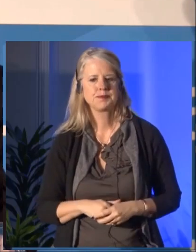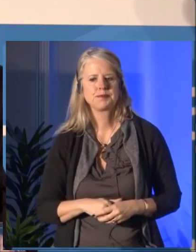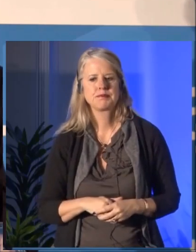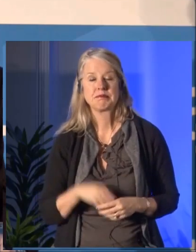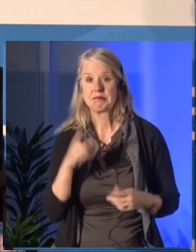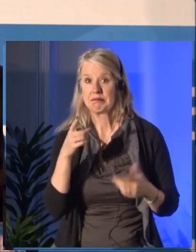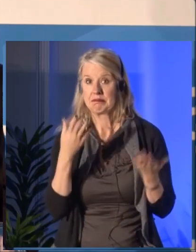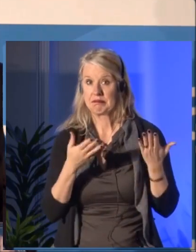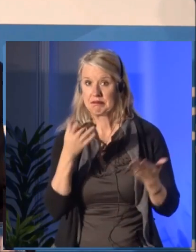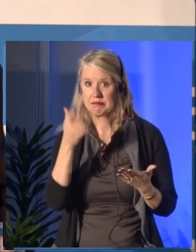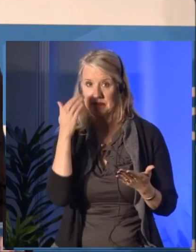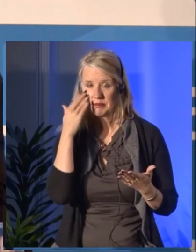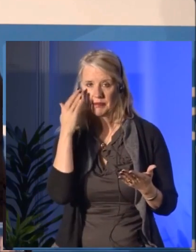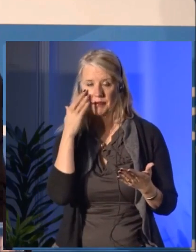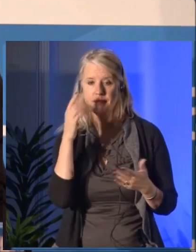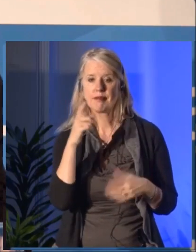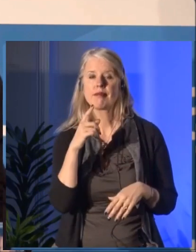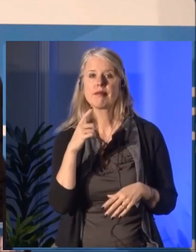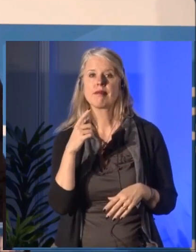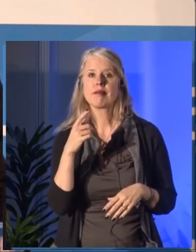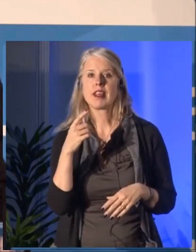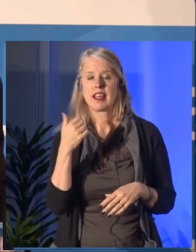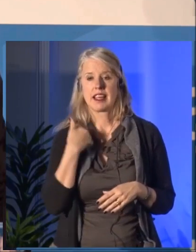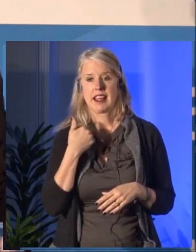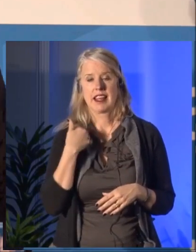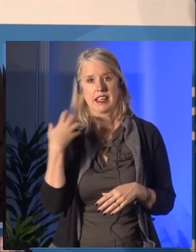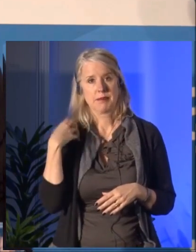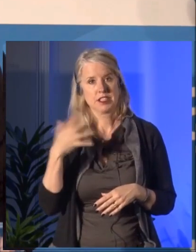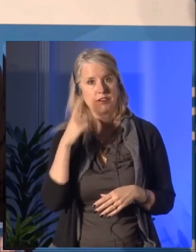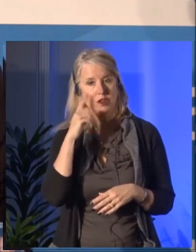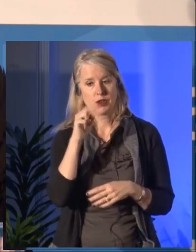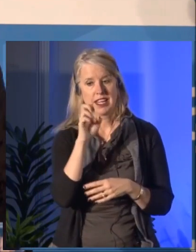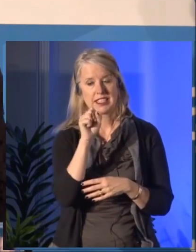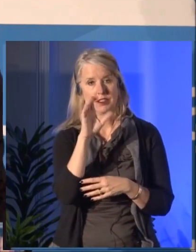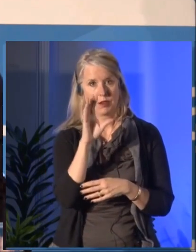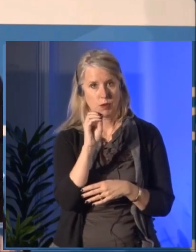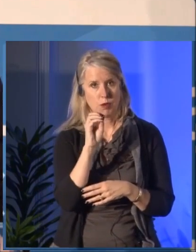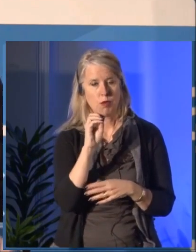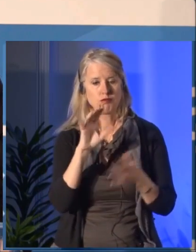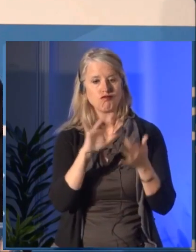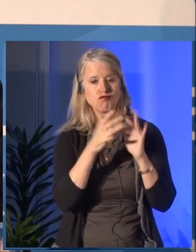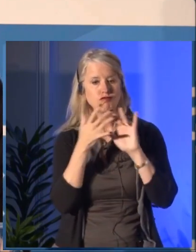of the Musee des beaux-arts du Quebec. A construction that I was proud to sponsor